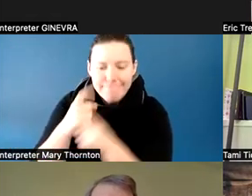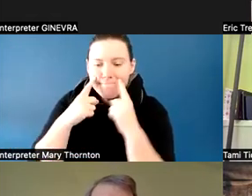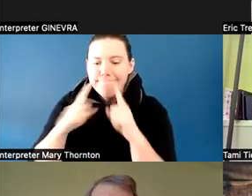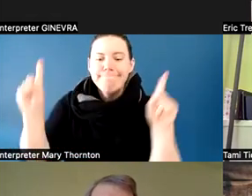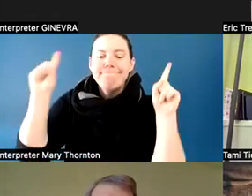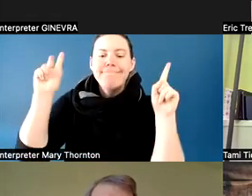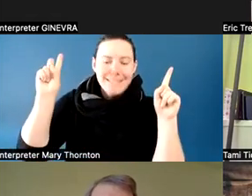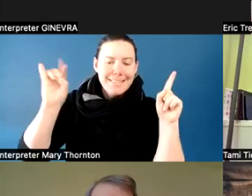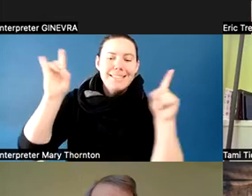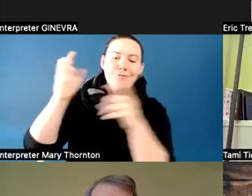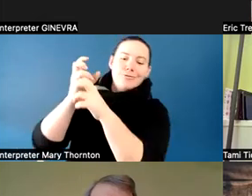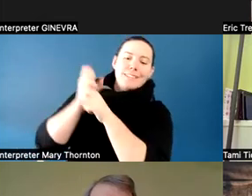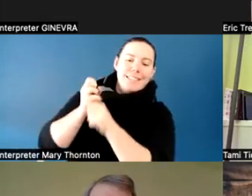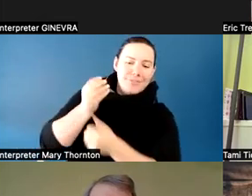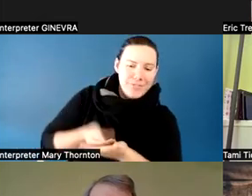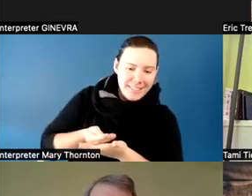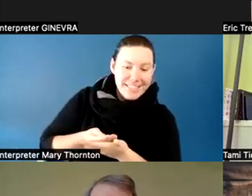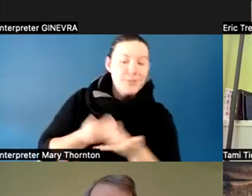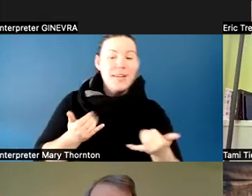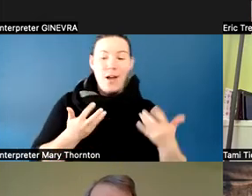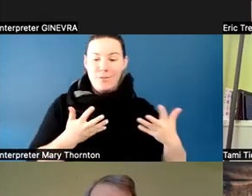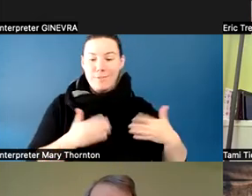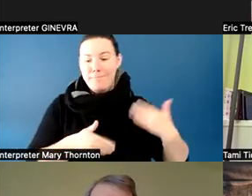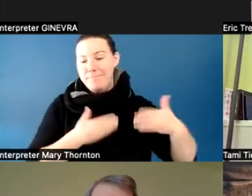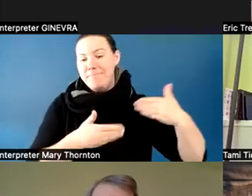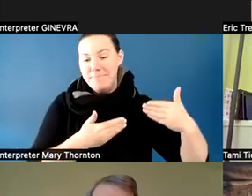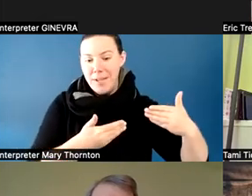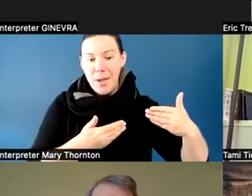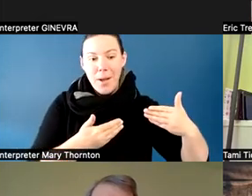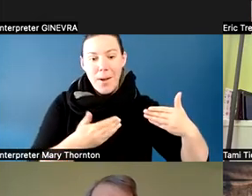We're in the middle of this project now, but we did imagine it before the pandemic started.